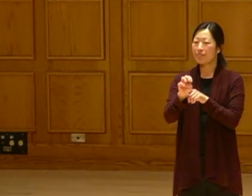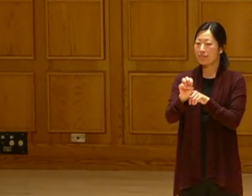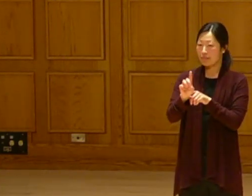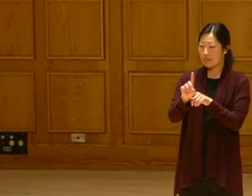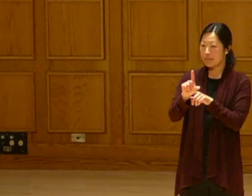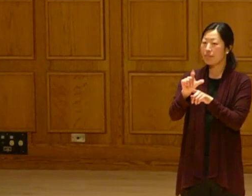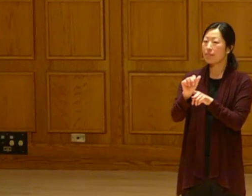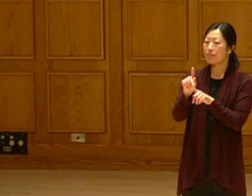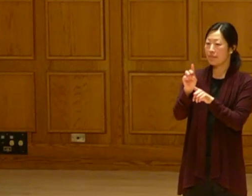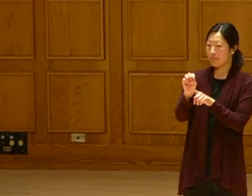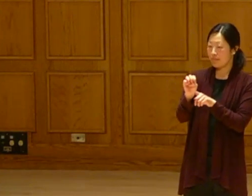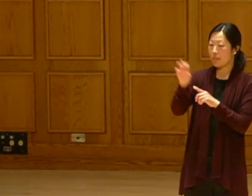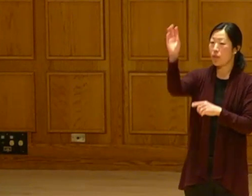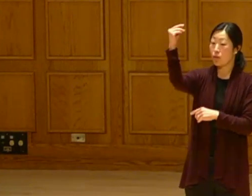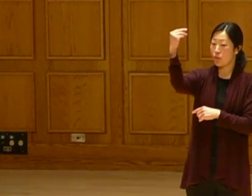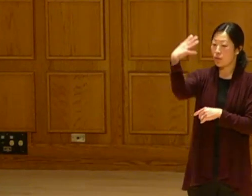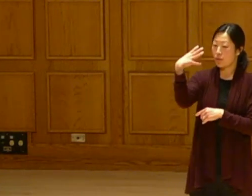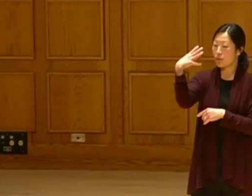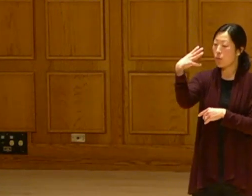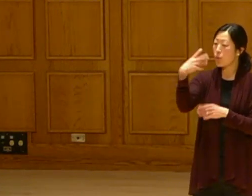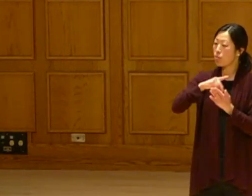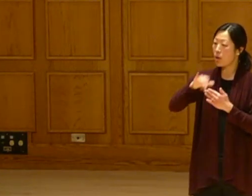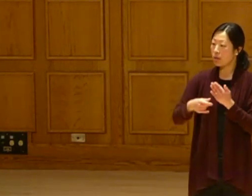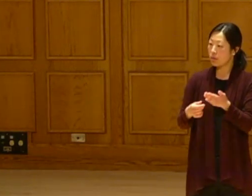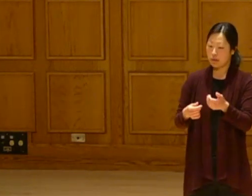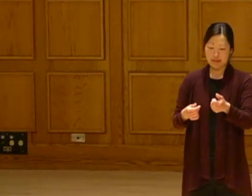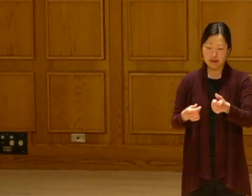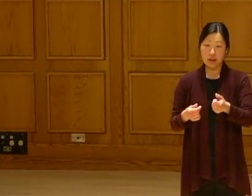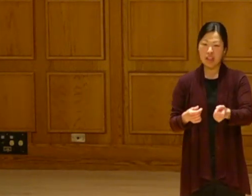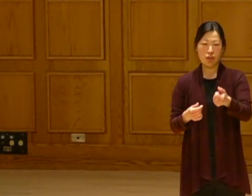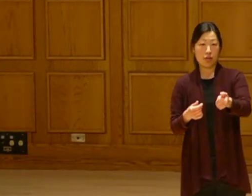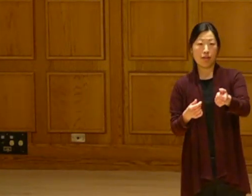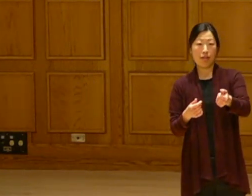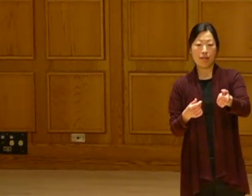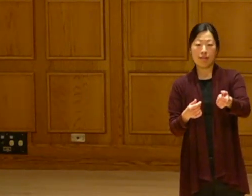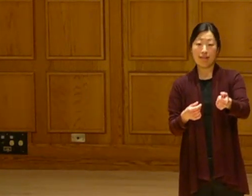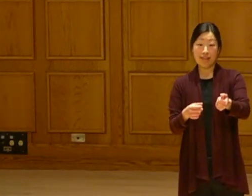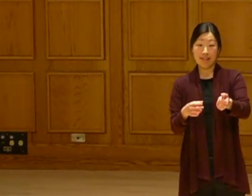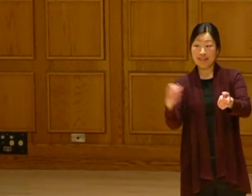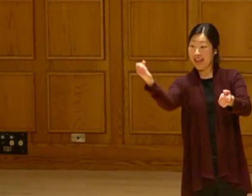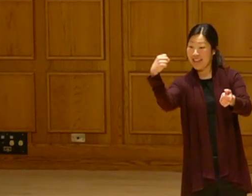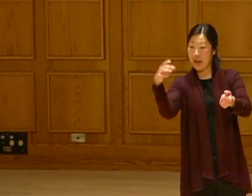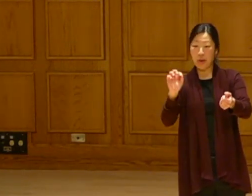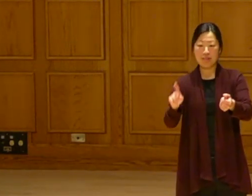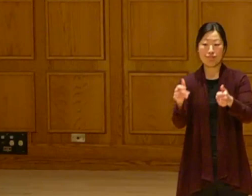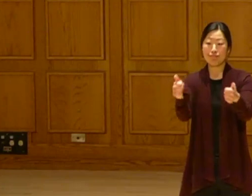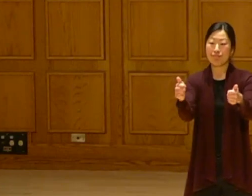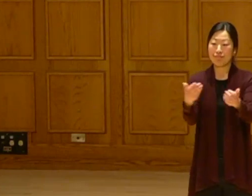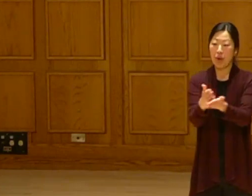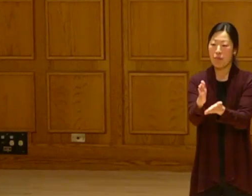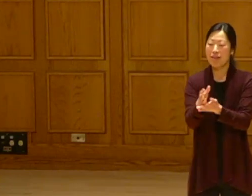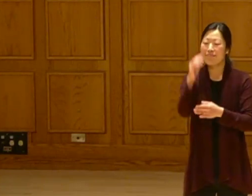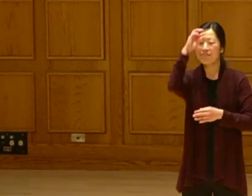Let me go through the Red Lake solar project real quick. Is this the clicker? Okay. All right, everyone.